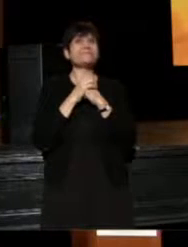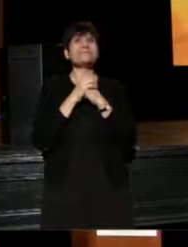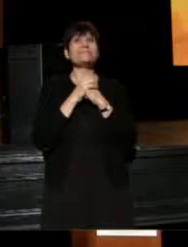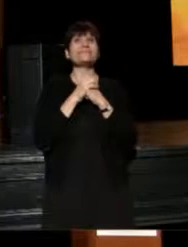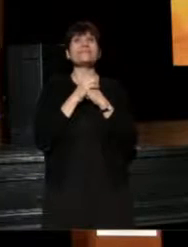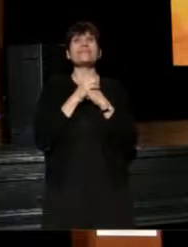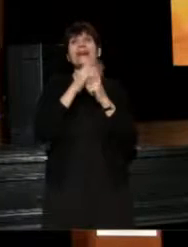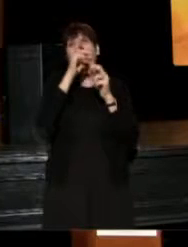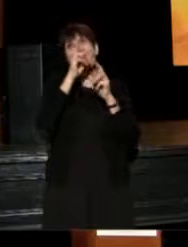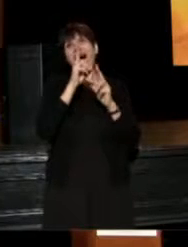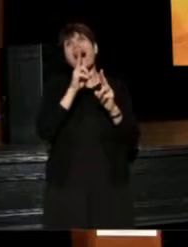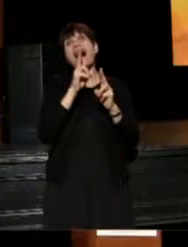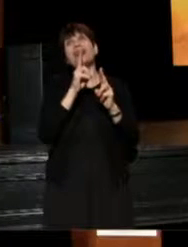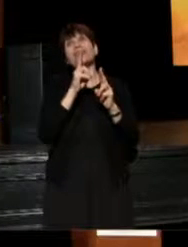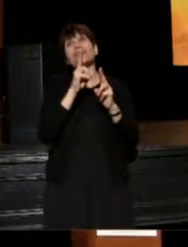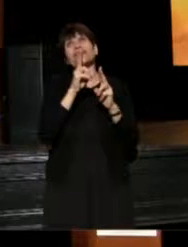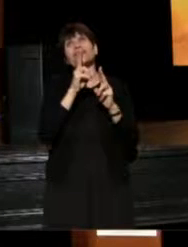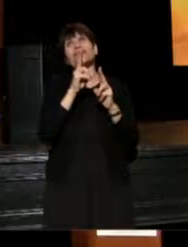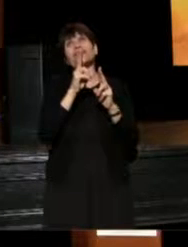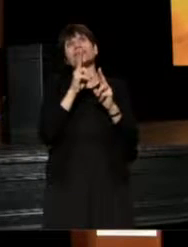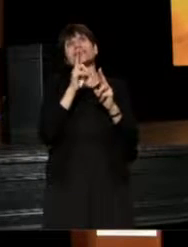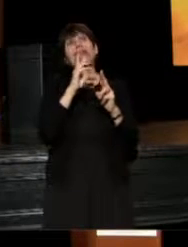I'm honored and has been thrilling.